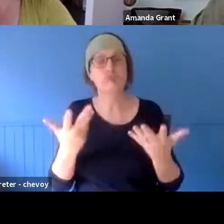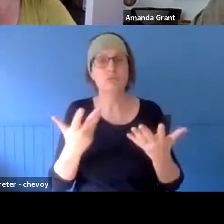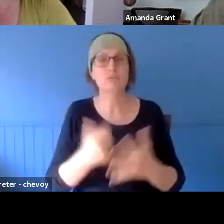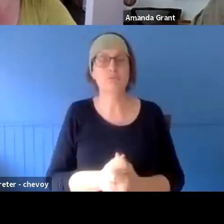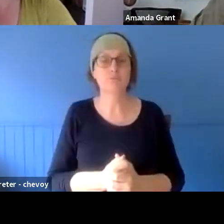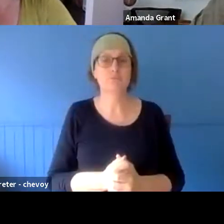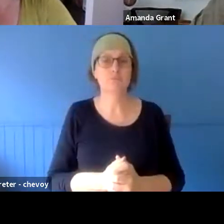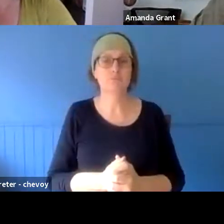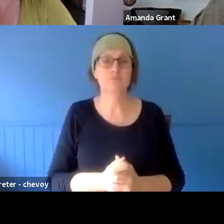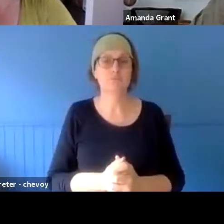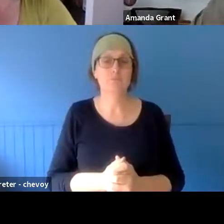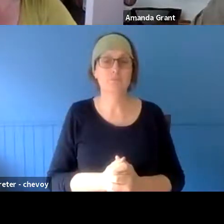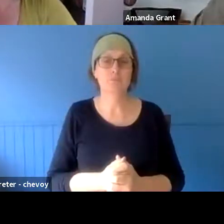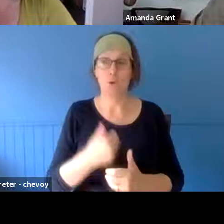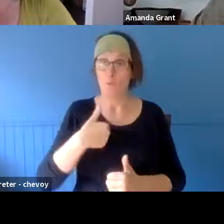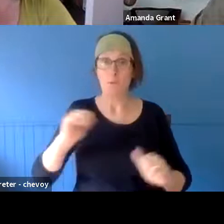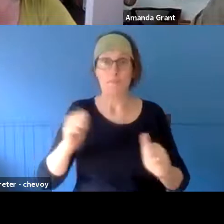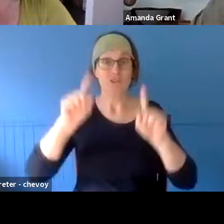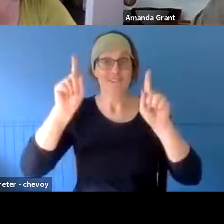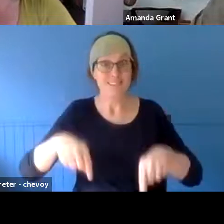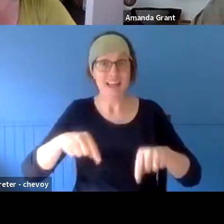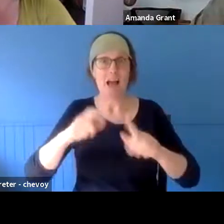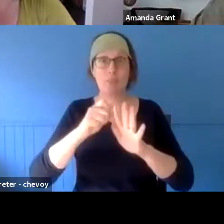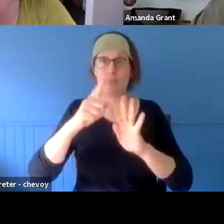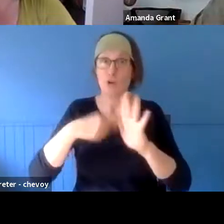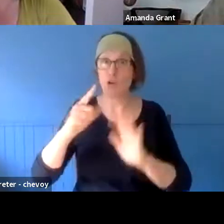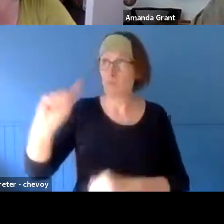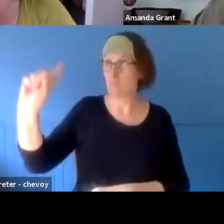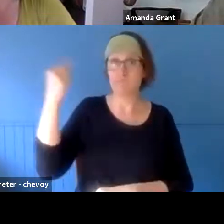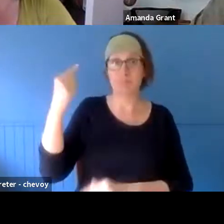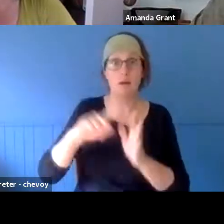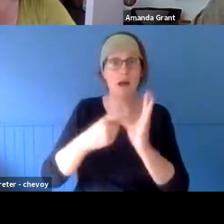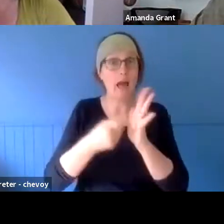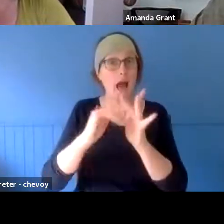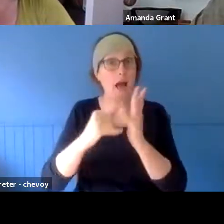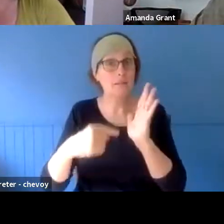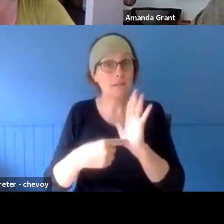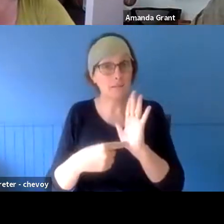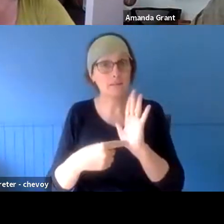and we had an artist who was going to do the first workshop but she was